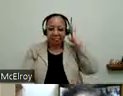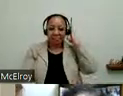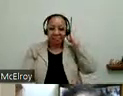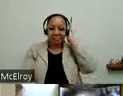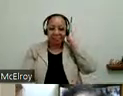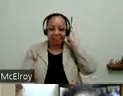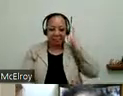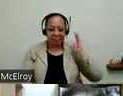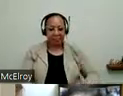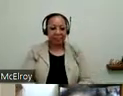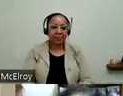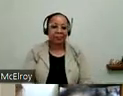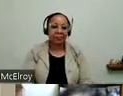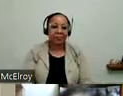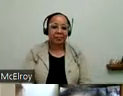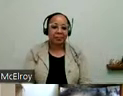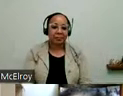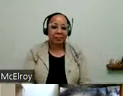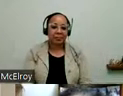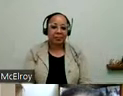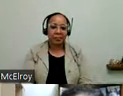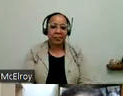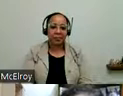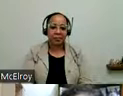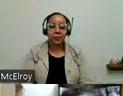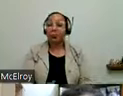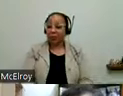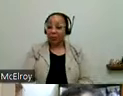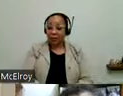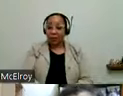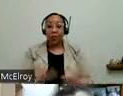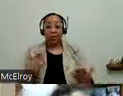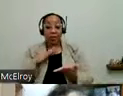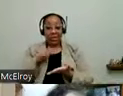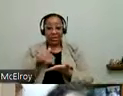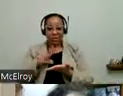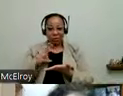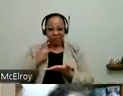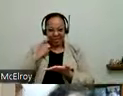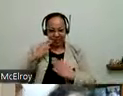So at the Central West Community